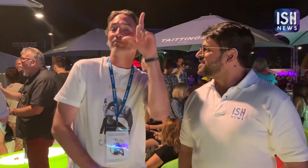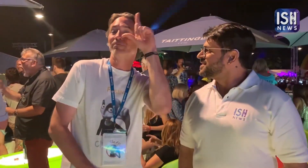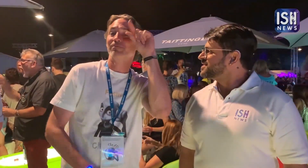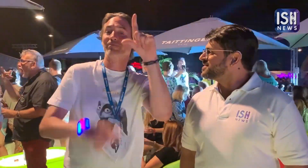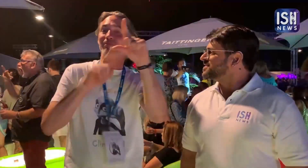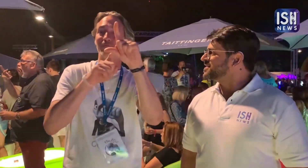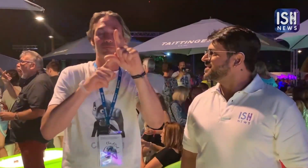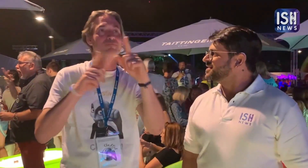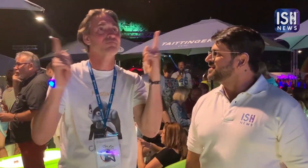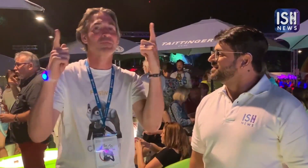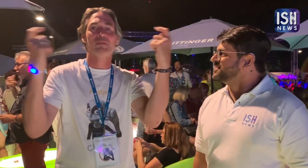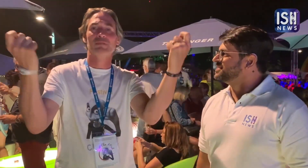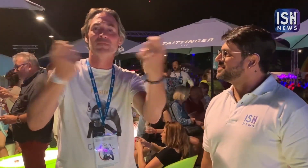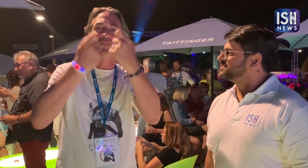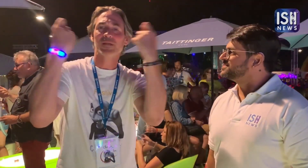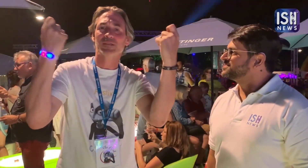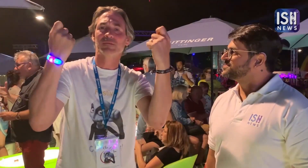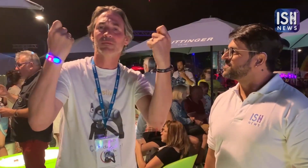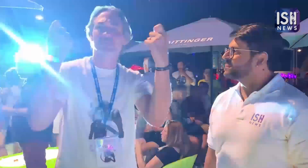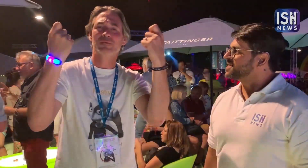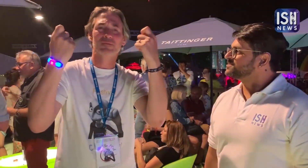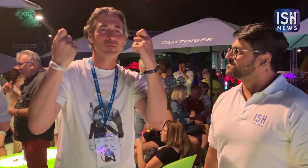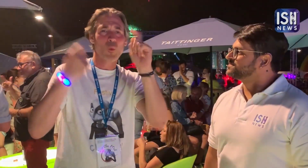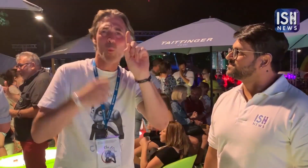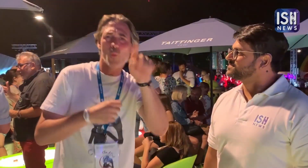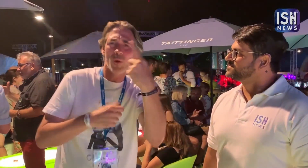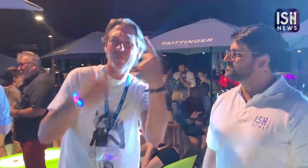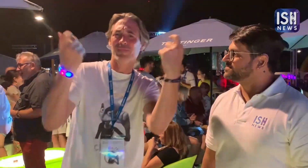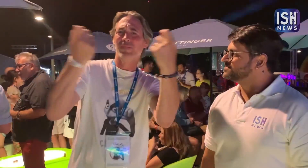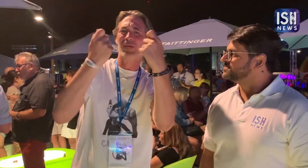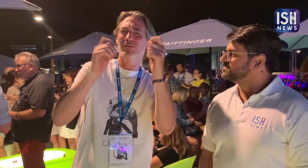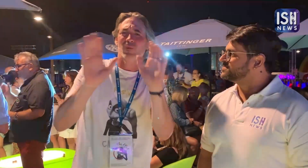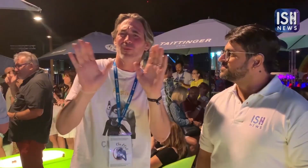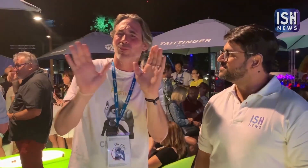Clin d'oeil is not just one festival.